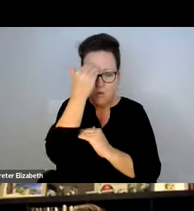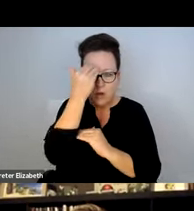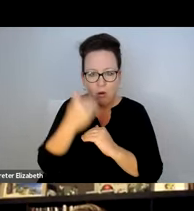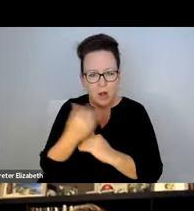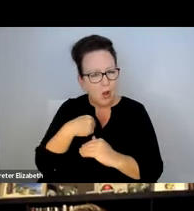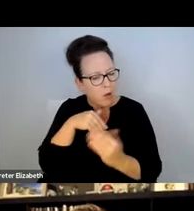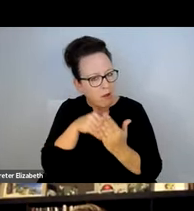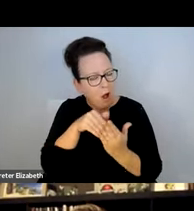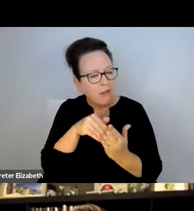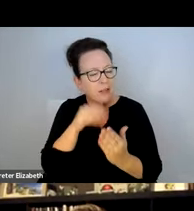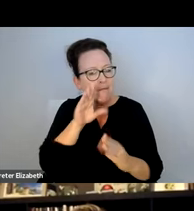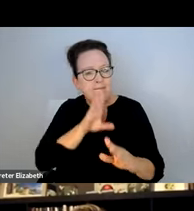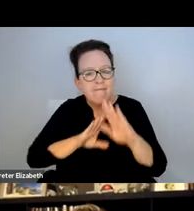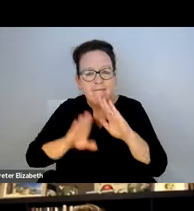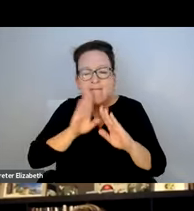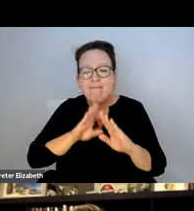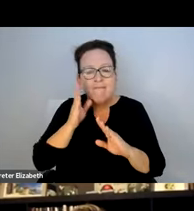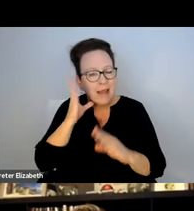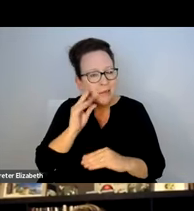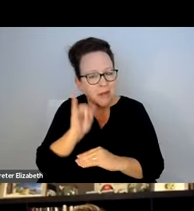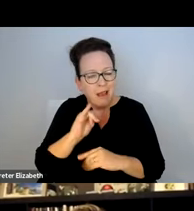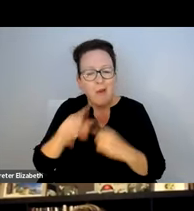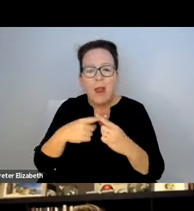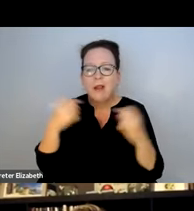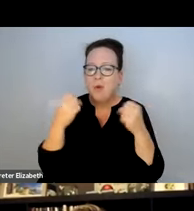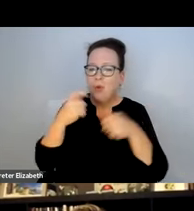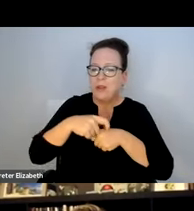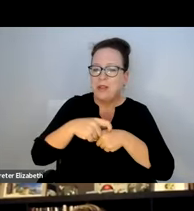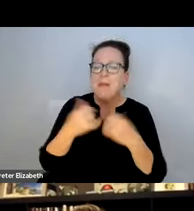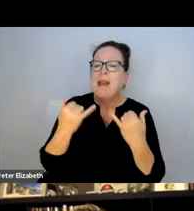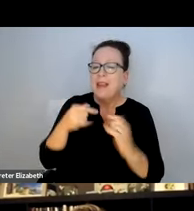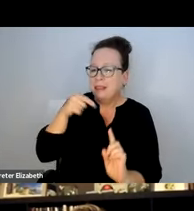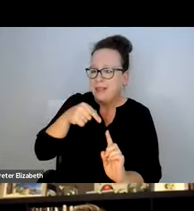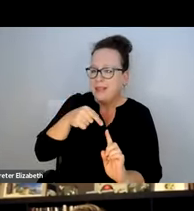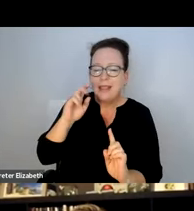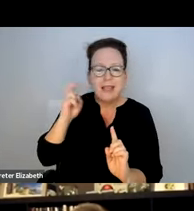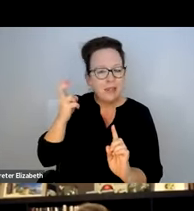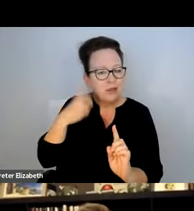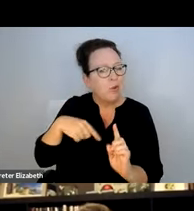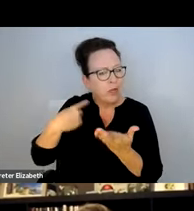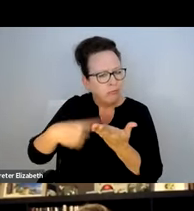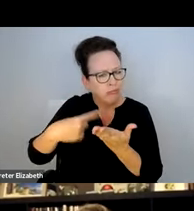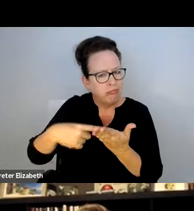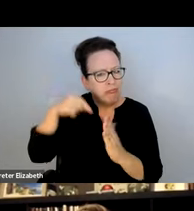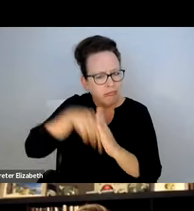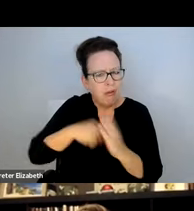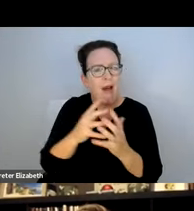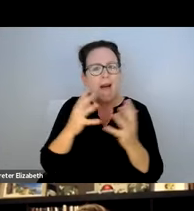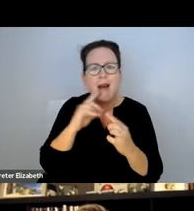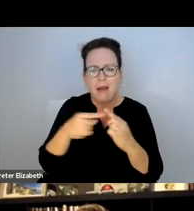IS ONE OF THE BIGGEST BARRIERS TO ACCESSIBILITY THAT WE OFTEN FACE, PARTICULARLY DURING THE WINTER. AND THIS IS SOMETHING WE TALK